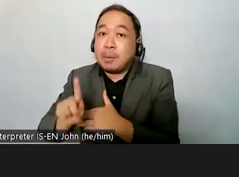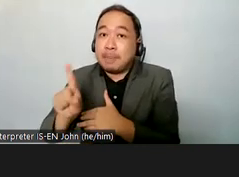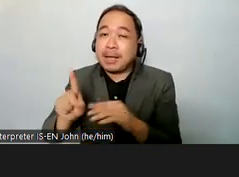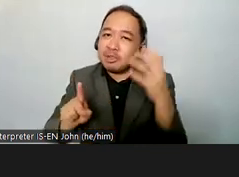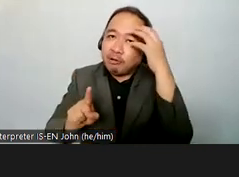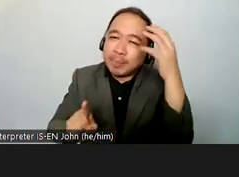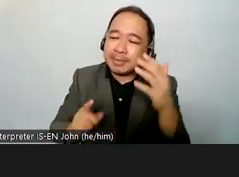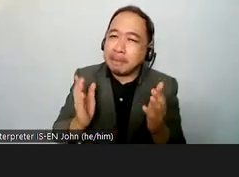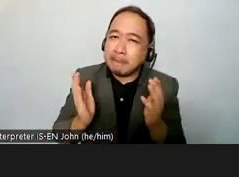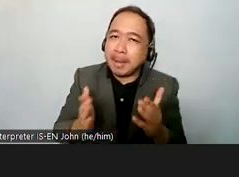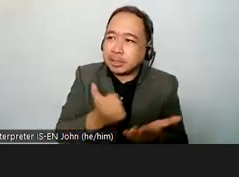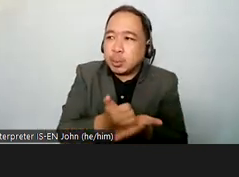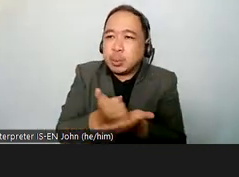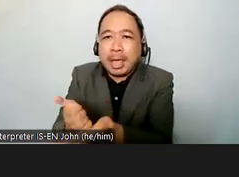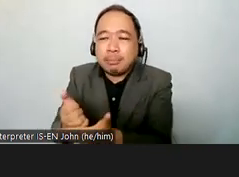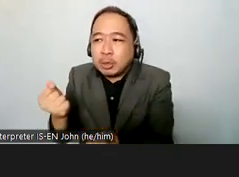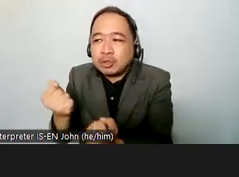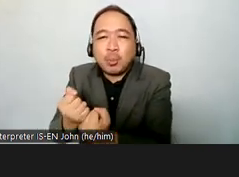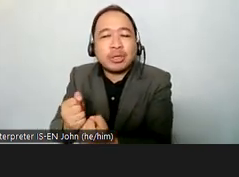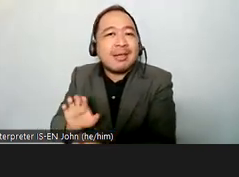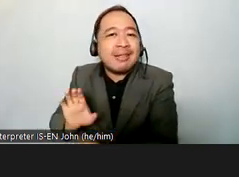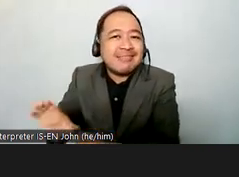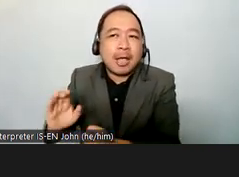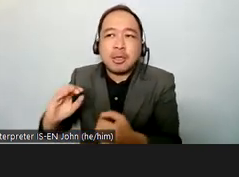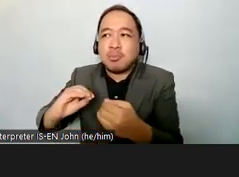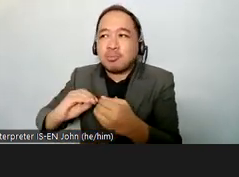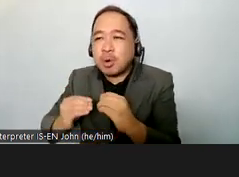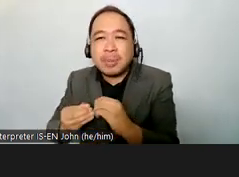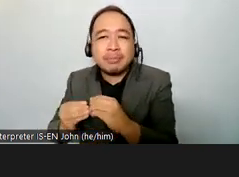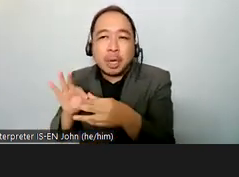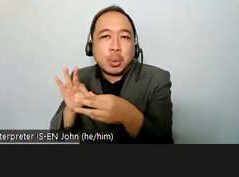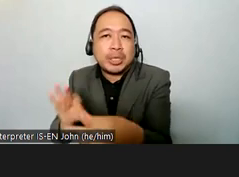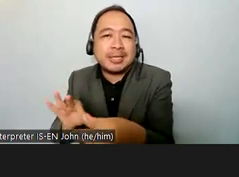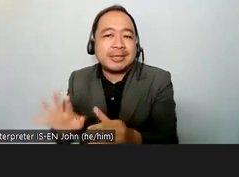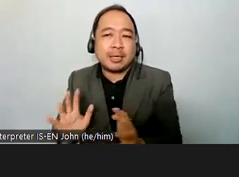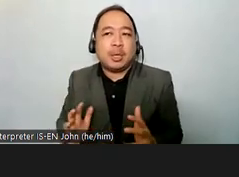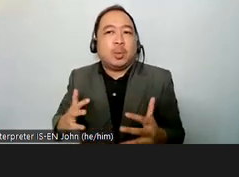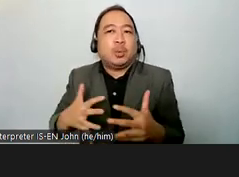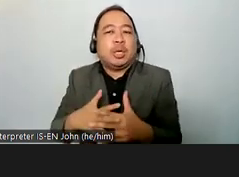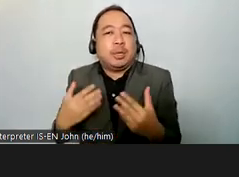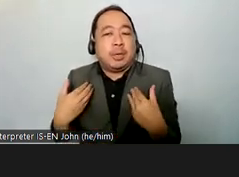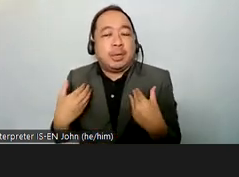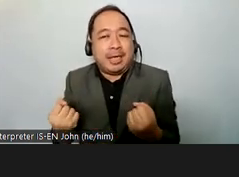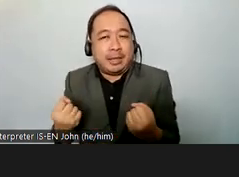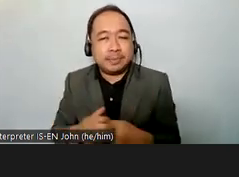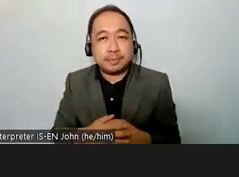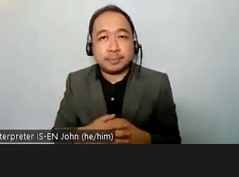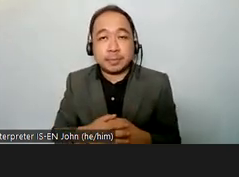in regards of the the problems of sexual and reproductive health especially in the time of condemning because we know that there are